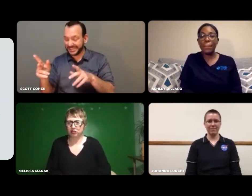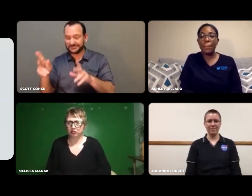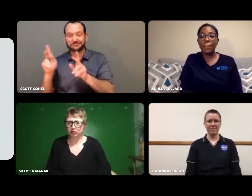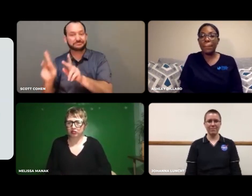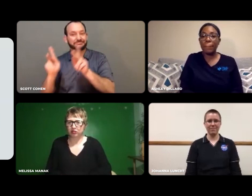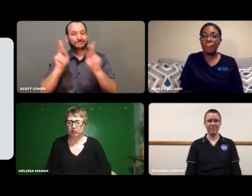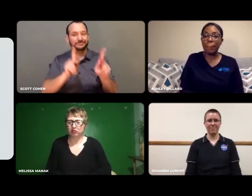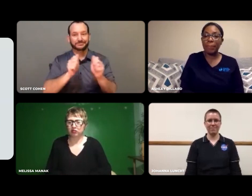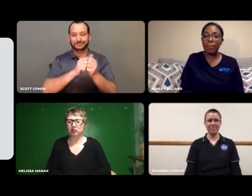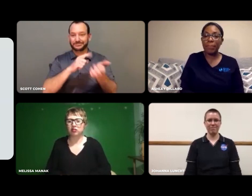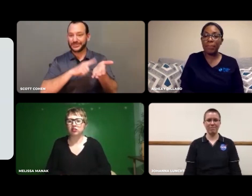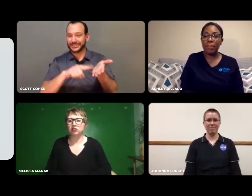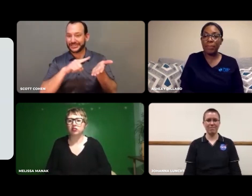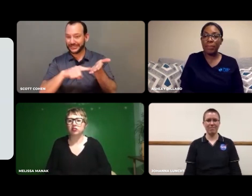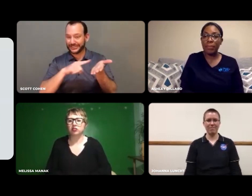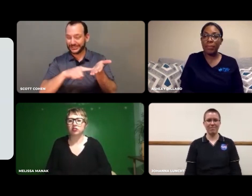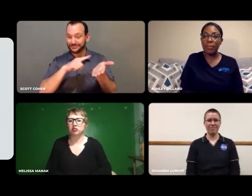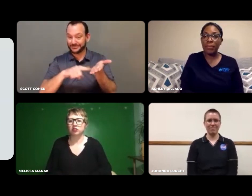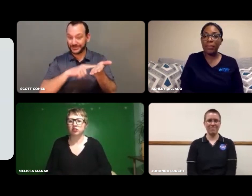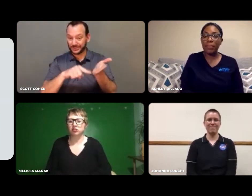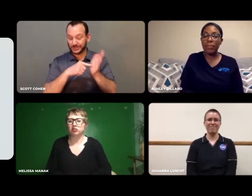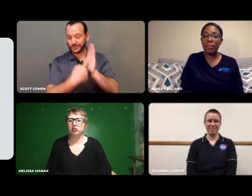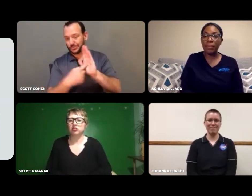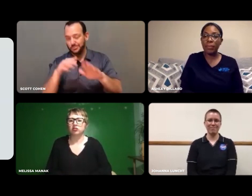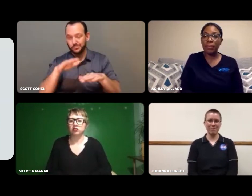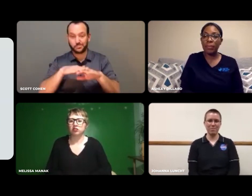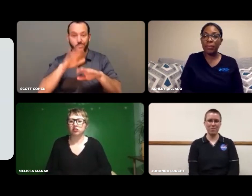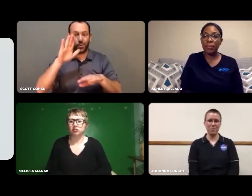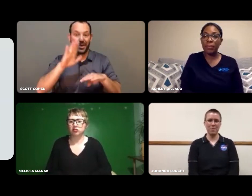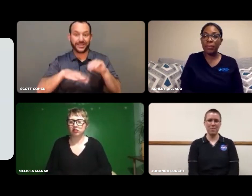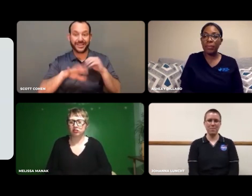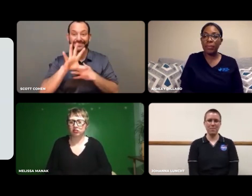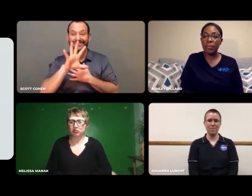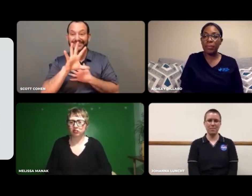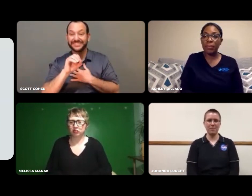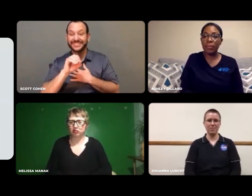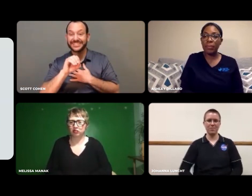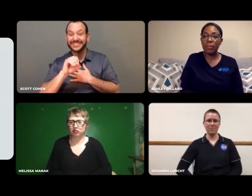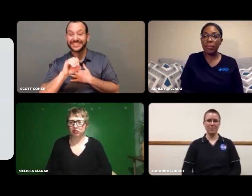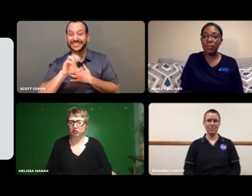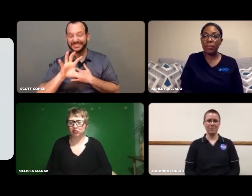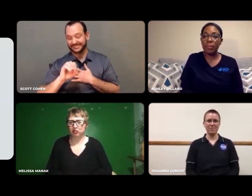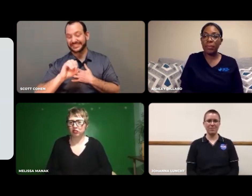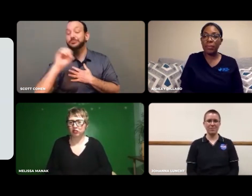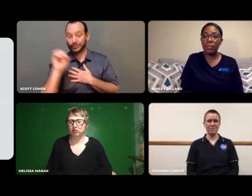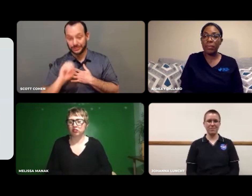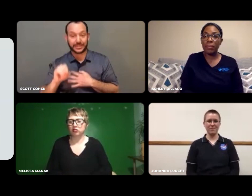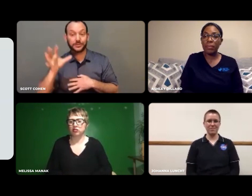That falls in line with scientific research that shows more than 50% of women